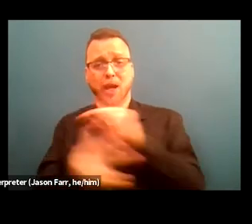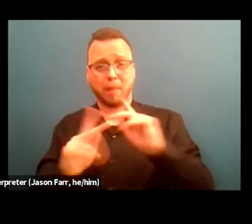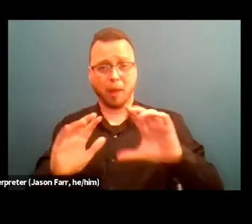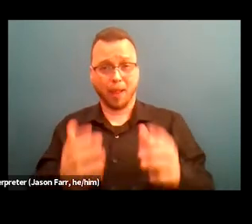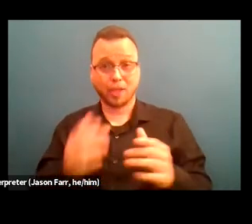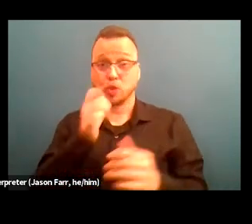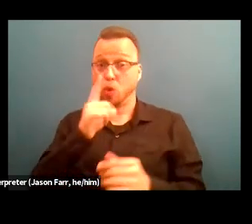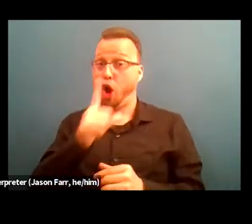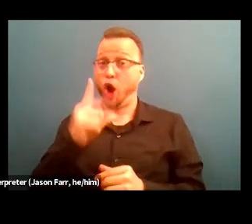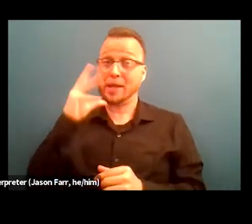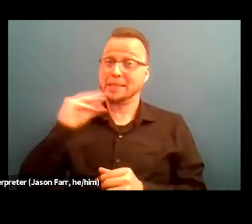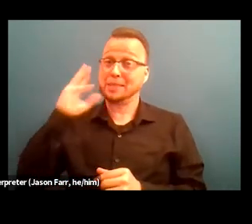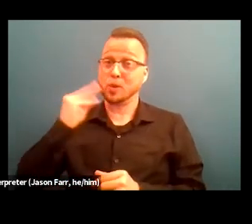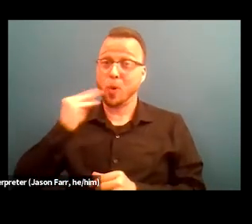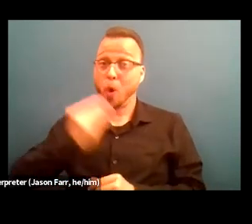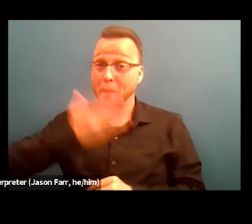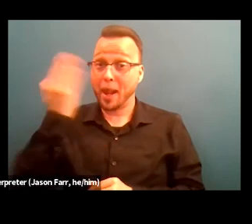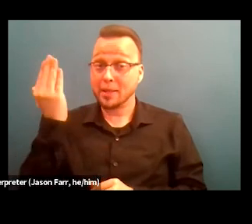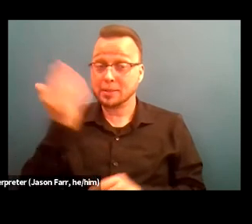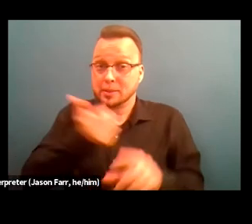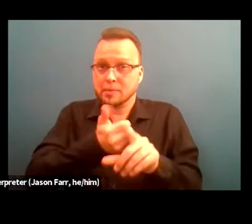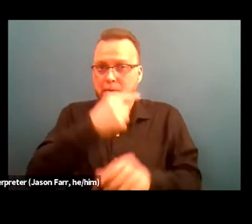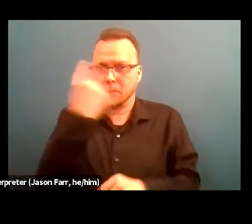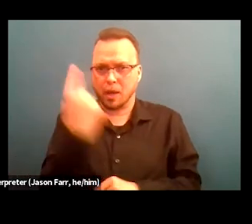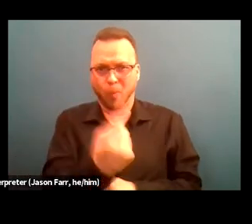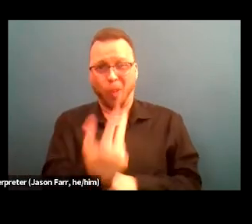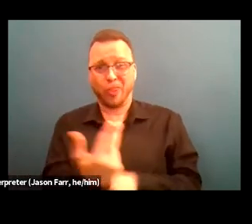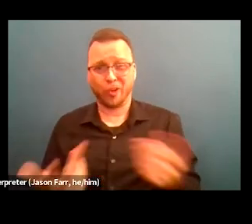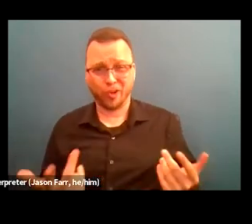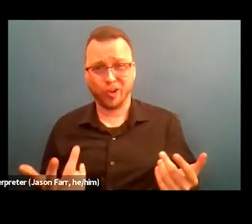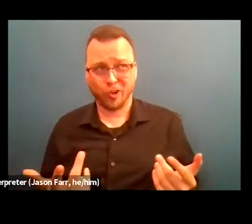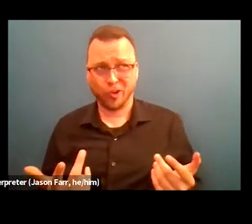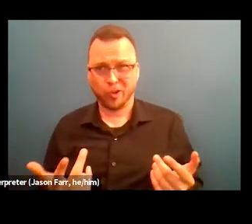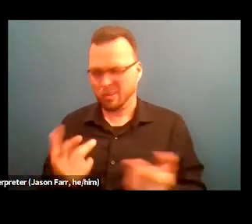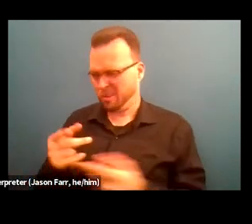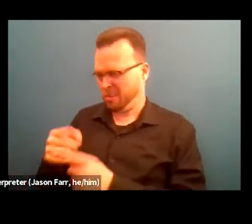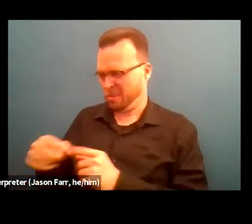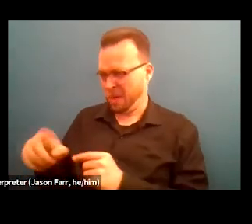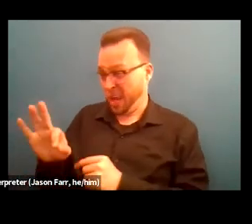that we're experiencing homelessness were black folks. So the disproportionate number has really challenged